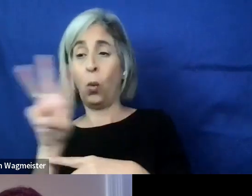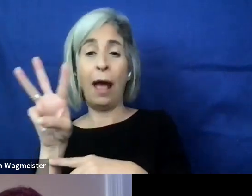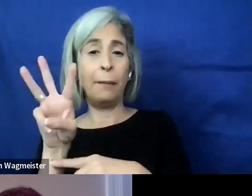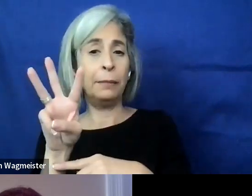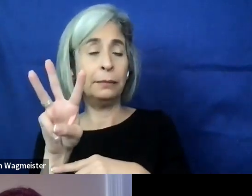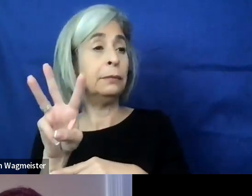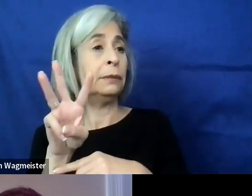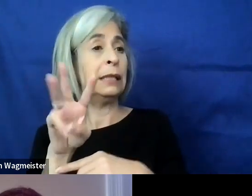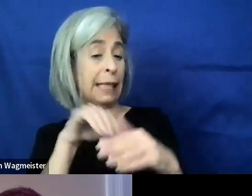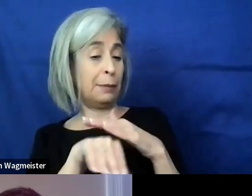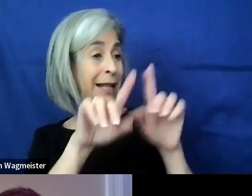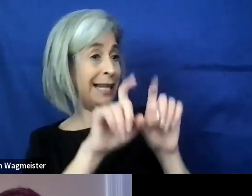my university.